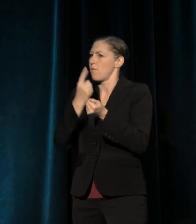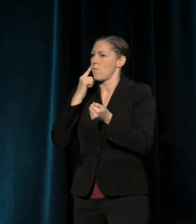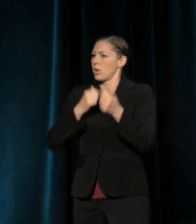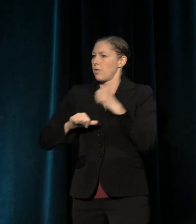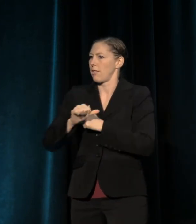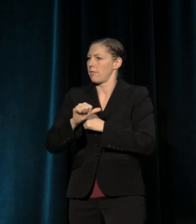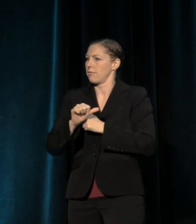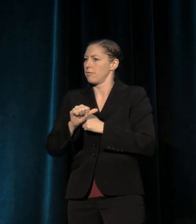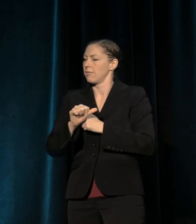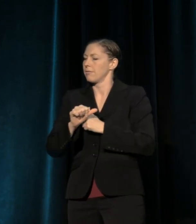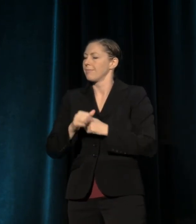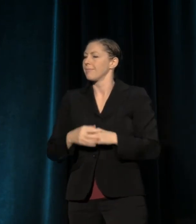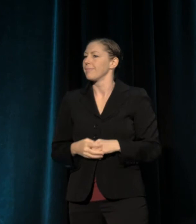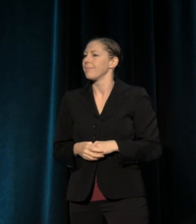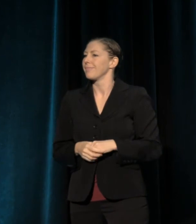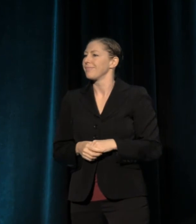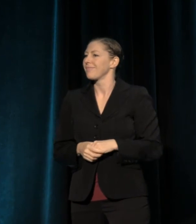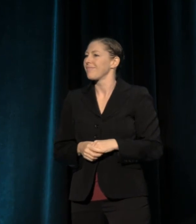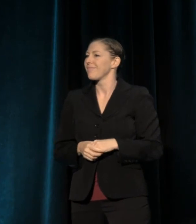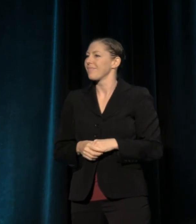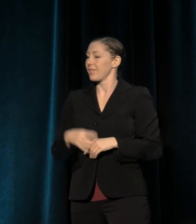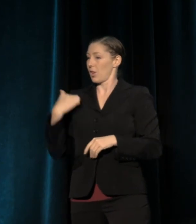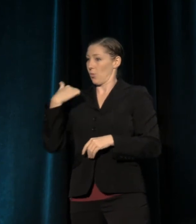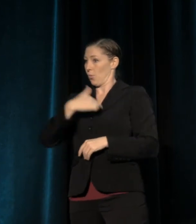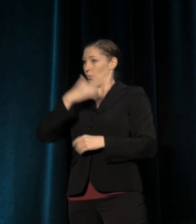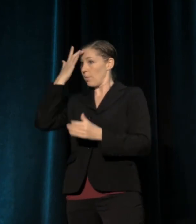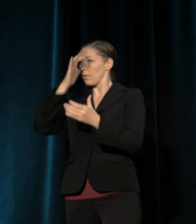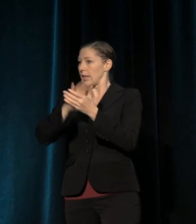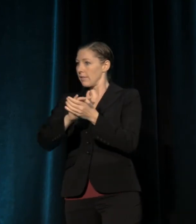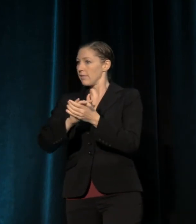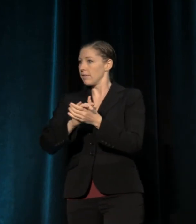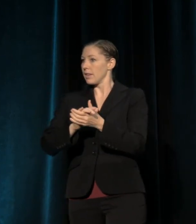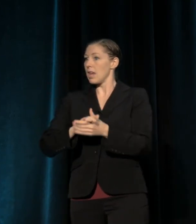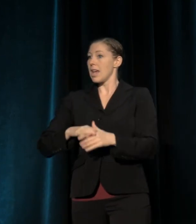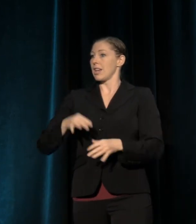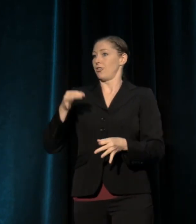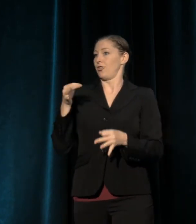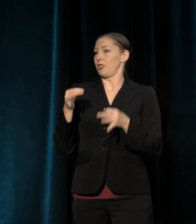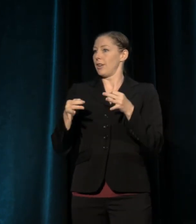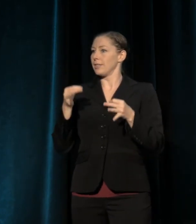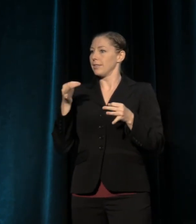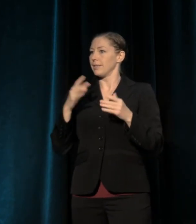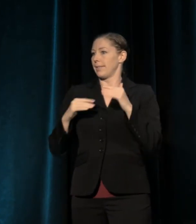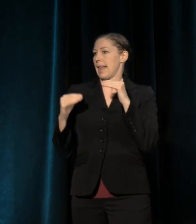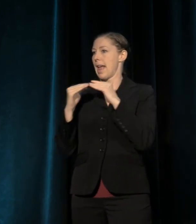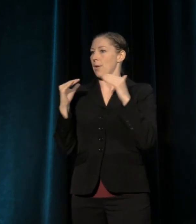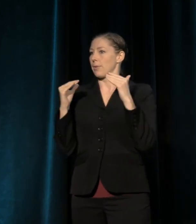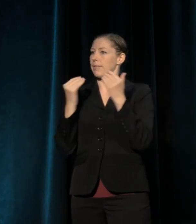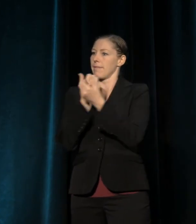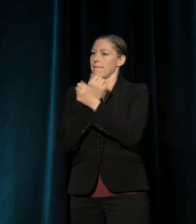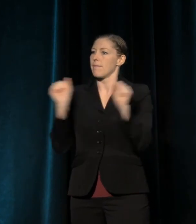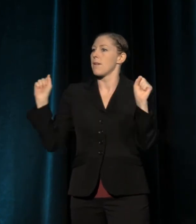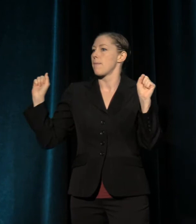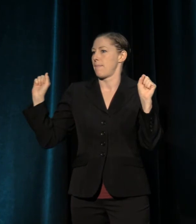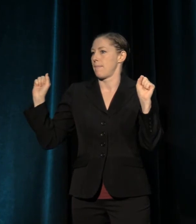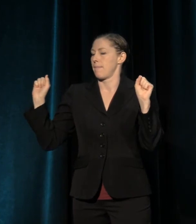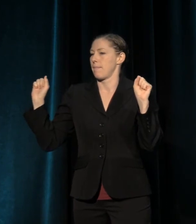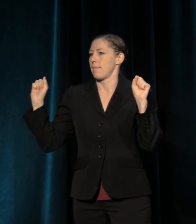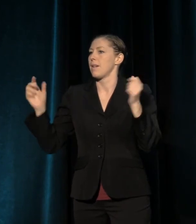For those of us who believe in justice and equity and freedom, it's always going to be our special burden to explore in advance new imaginations